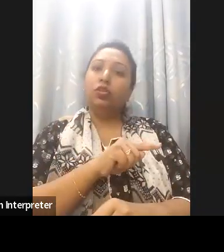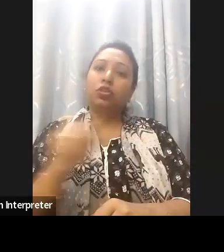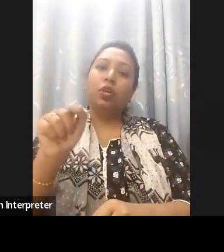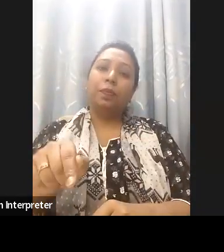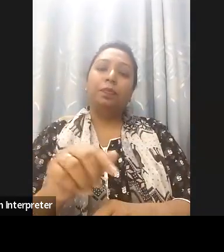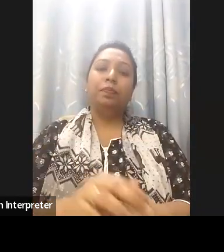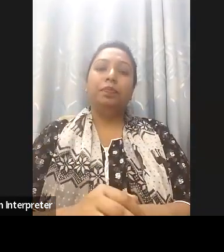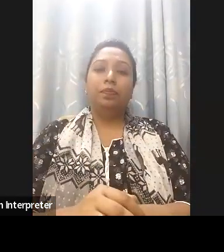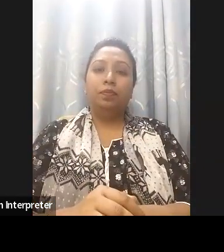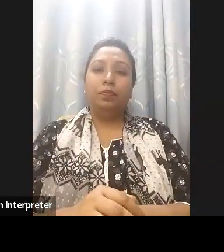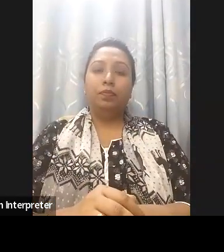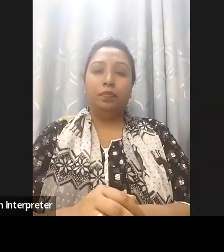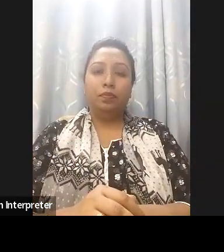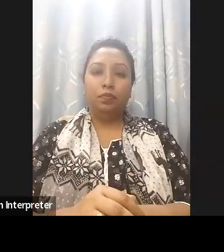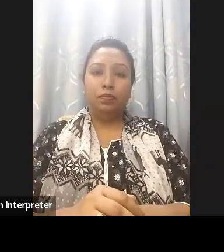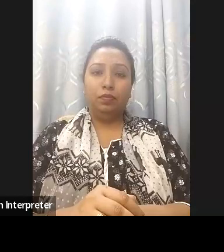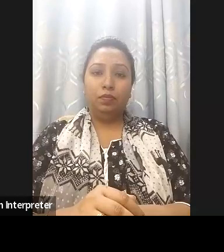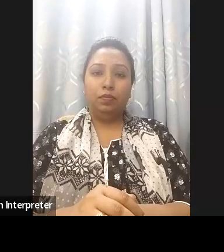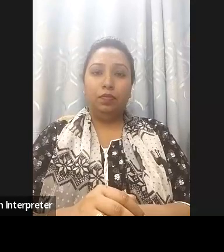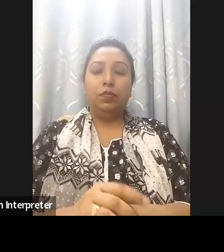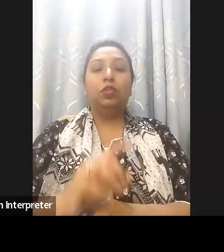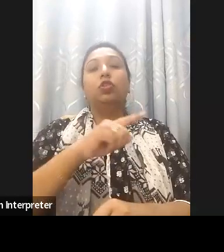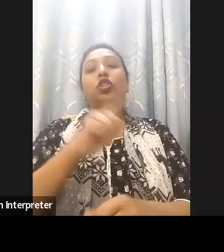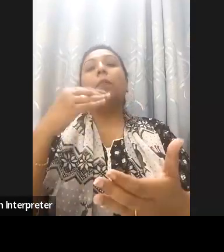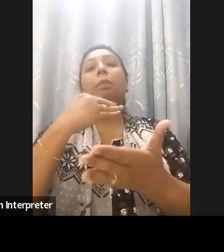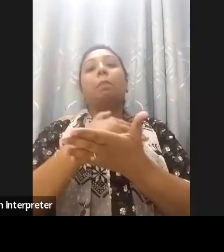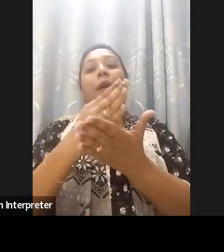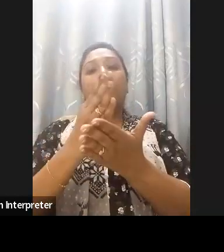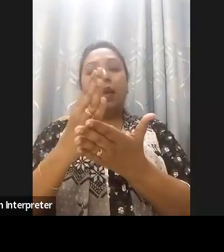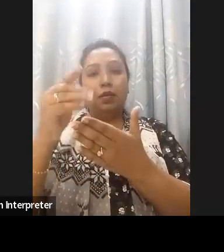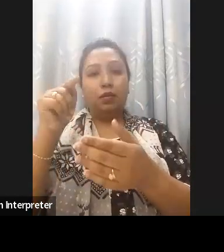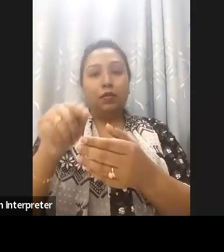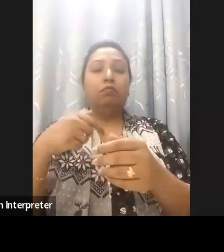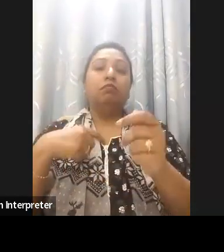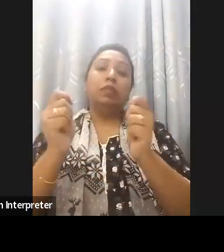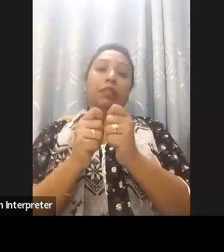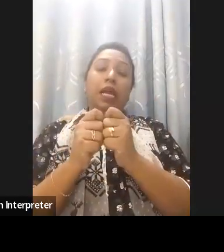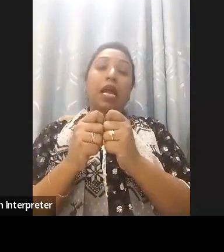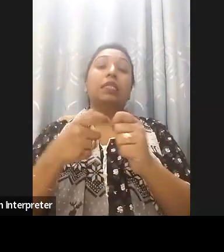every sector, in every industry that we live this digital transformation, we're using technology